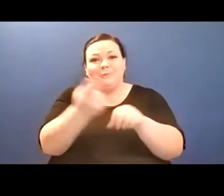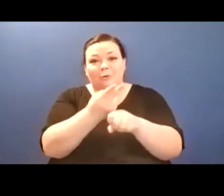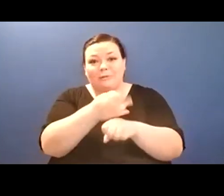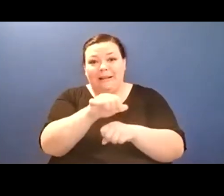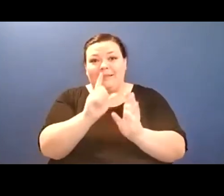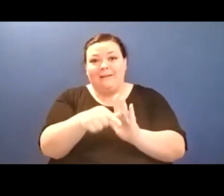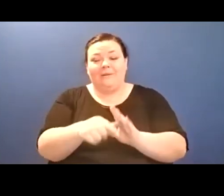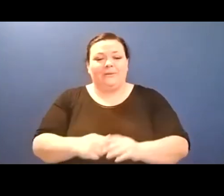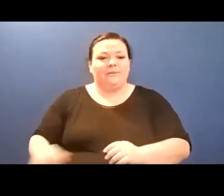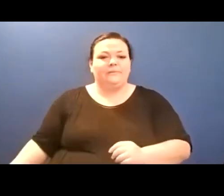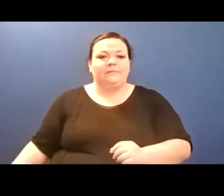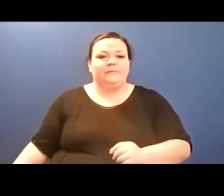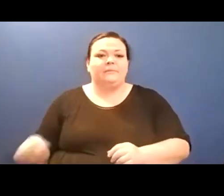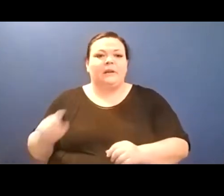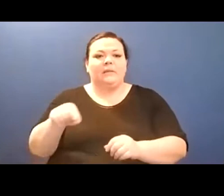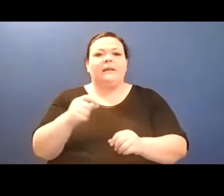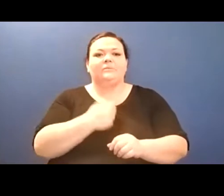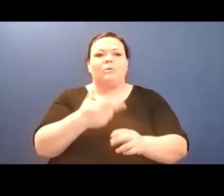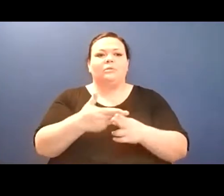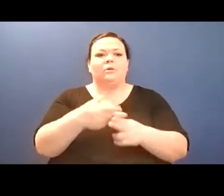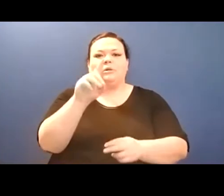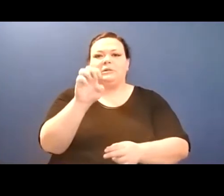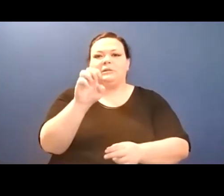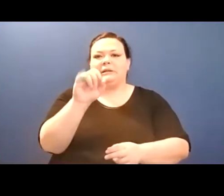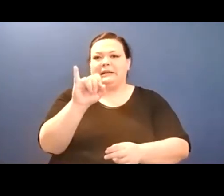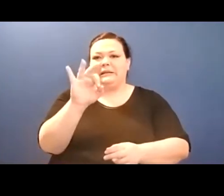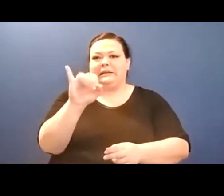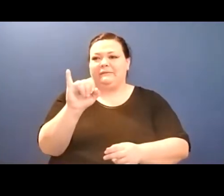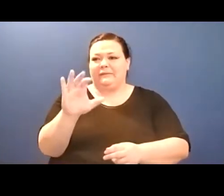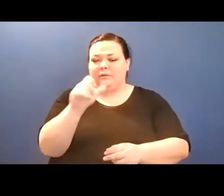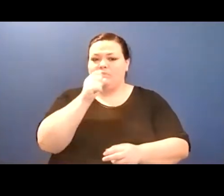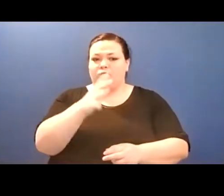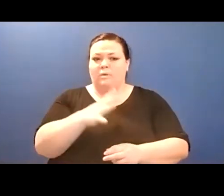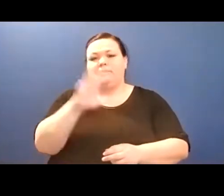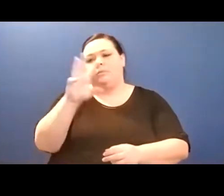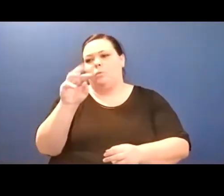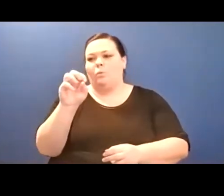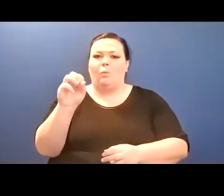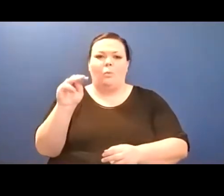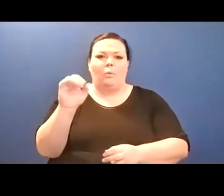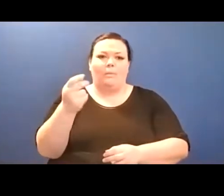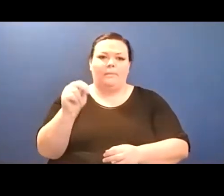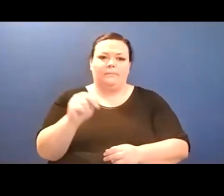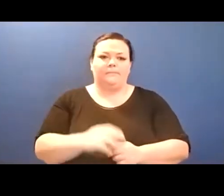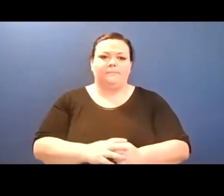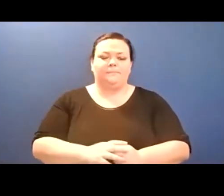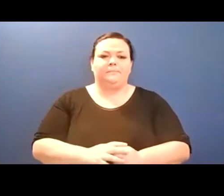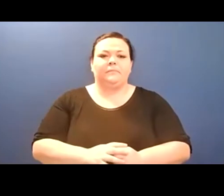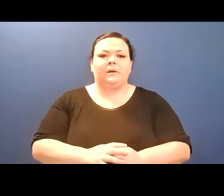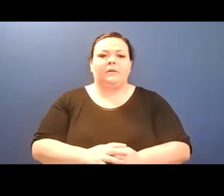bless us / night song poultice / rigorous mantra the music electric / she inscribes what burns,